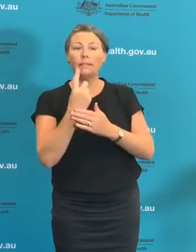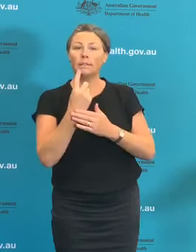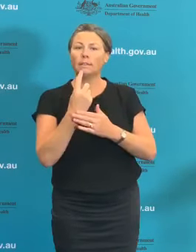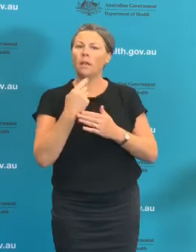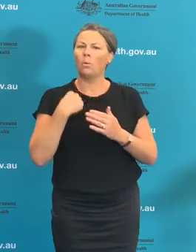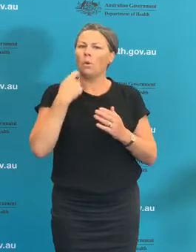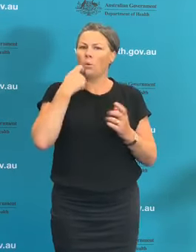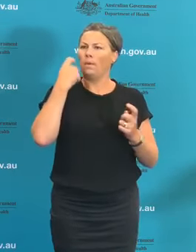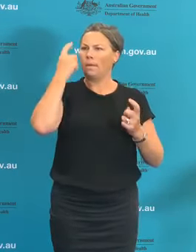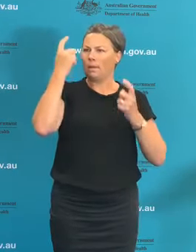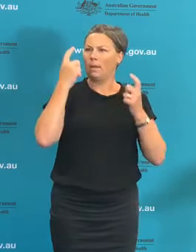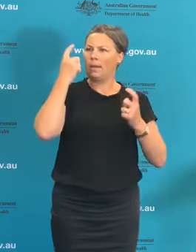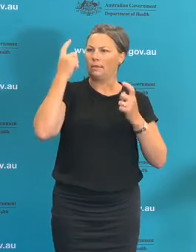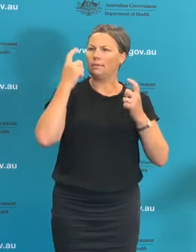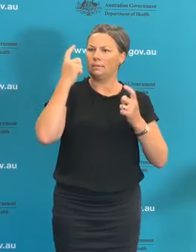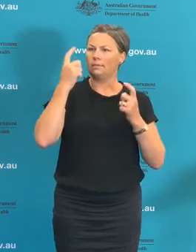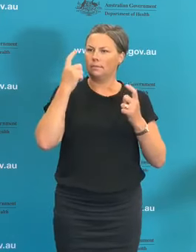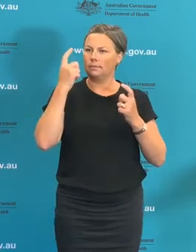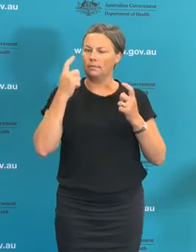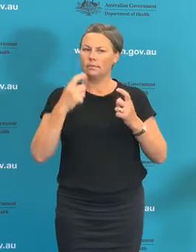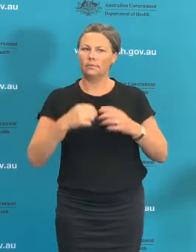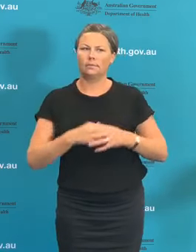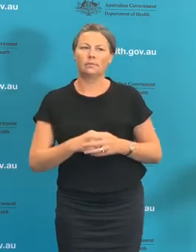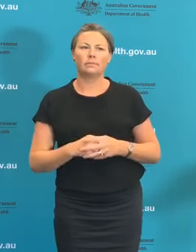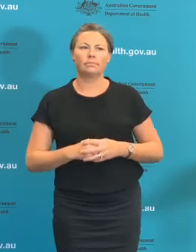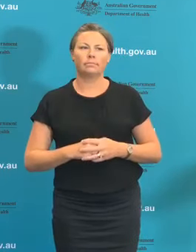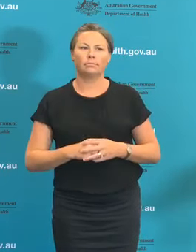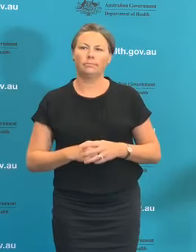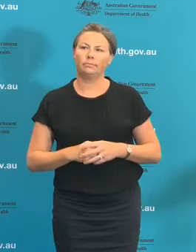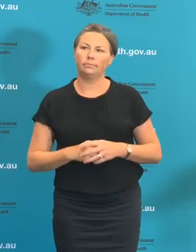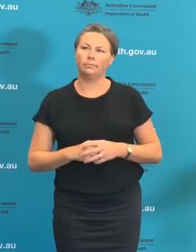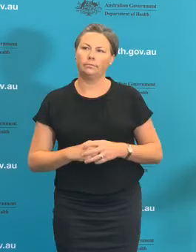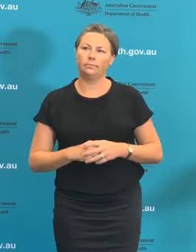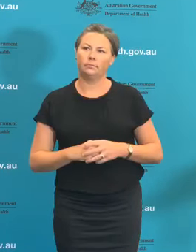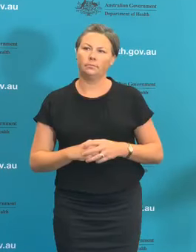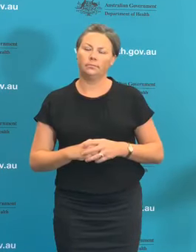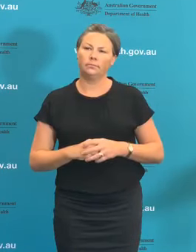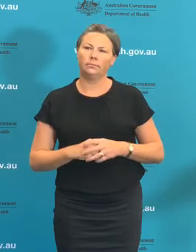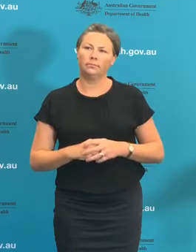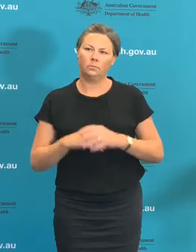in the first tranche of restrictions. JOURNALIST: And he also flagged that community sport